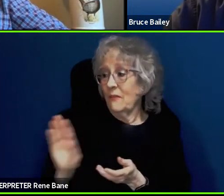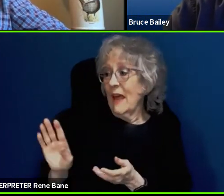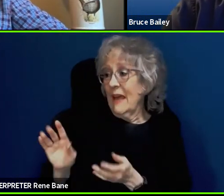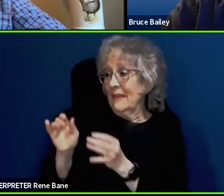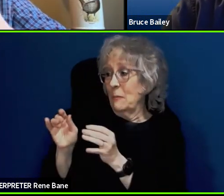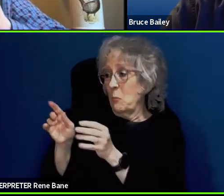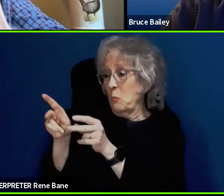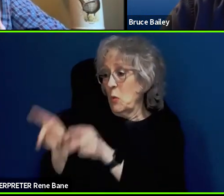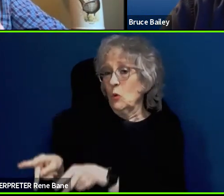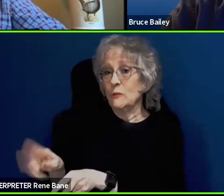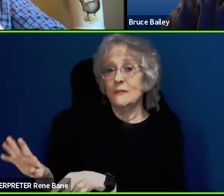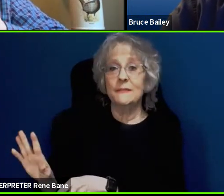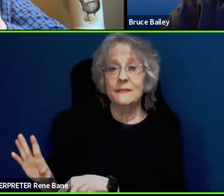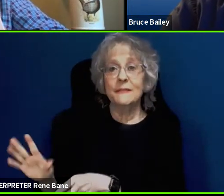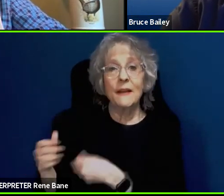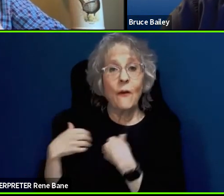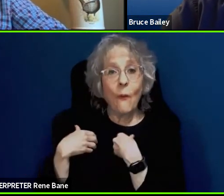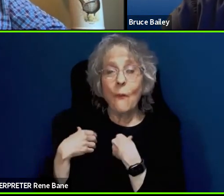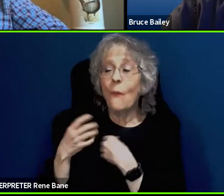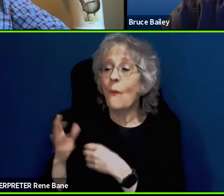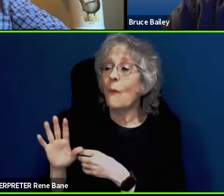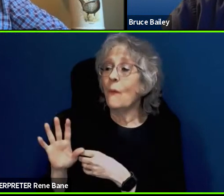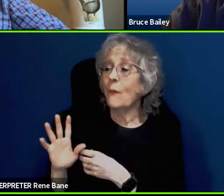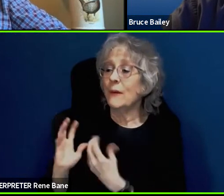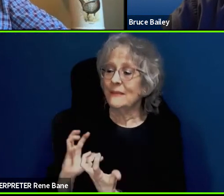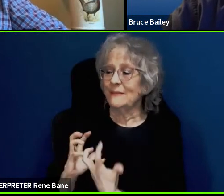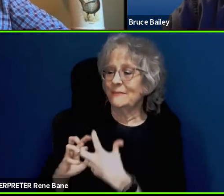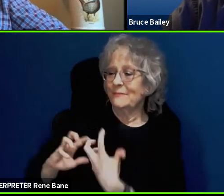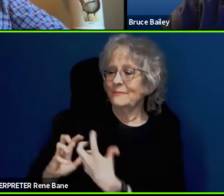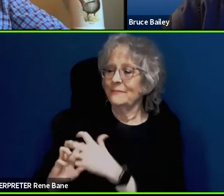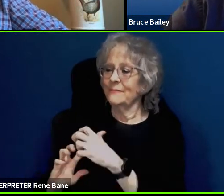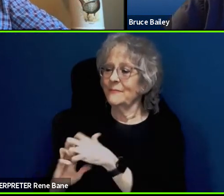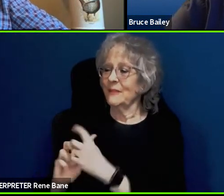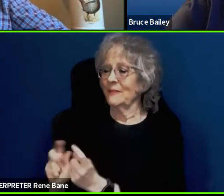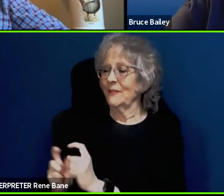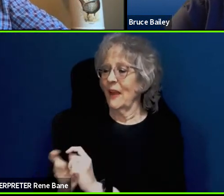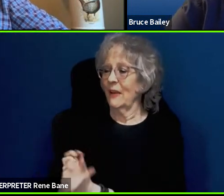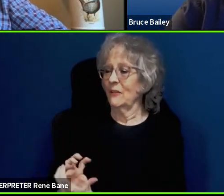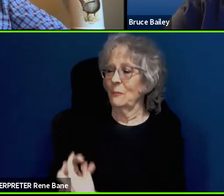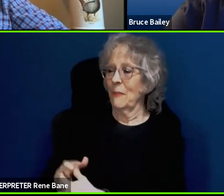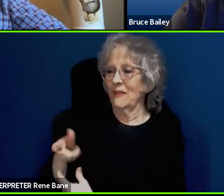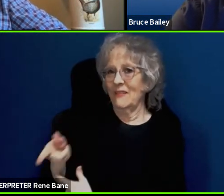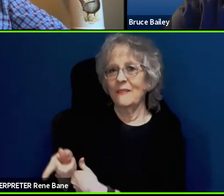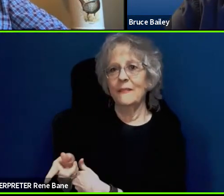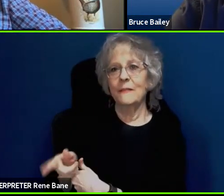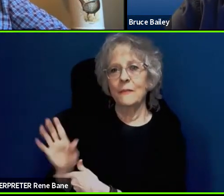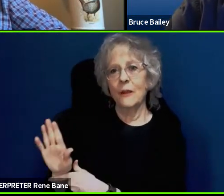ownership and configuration and tailored to their indications that the vehicle can accommodate.